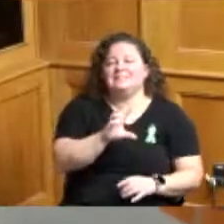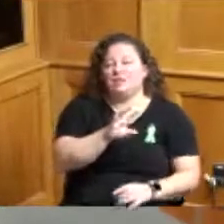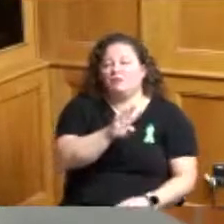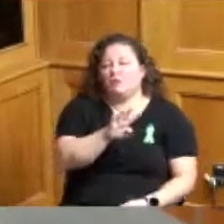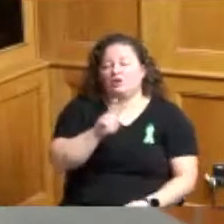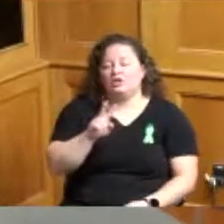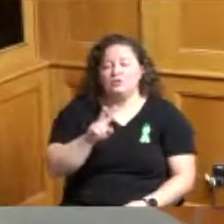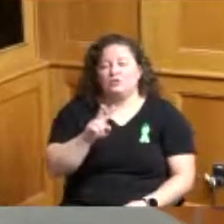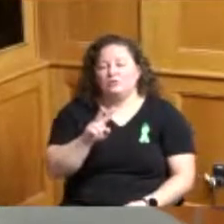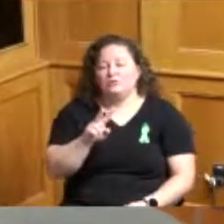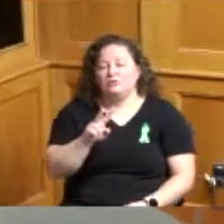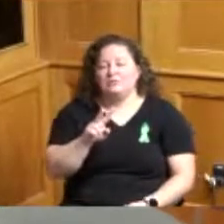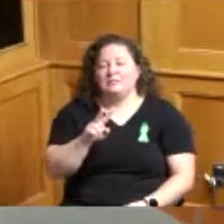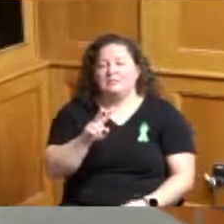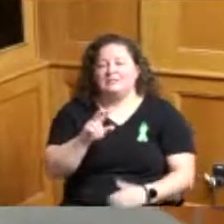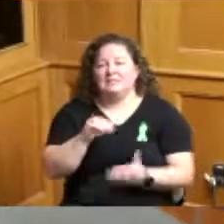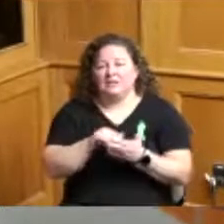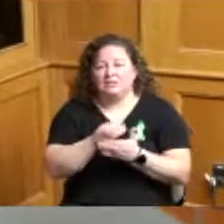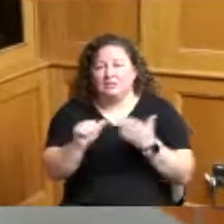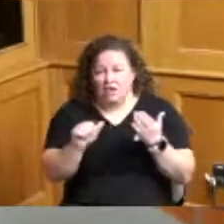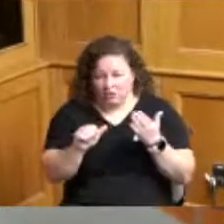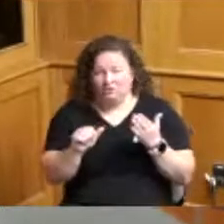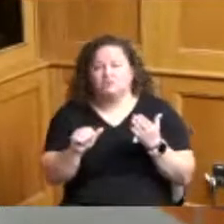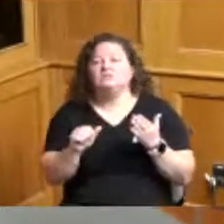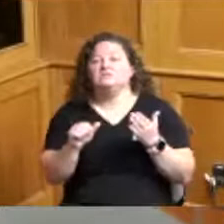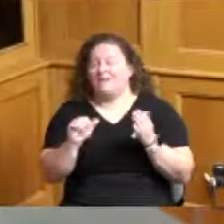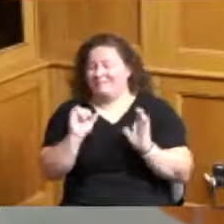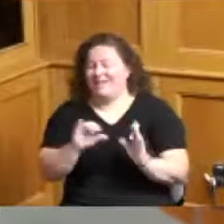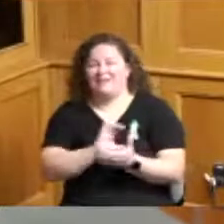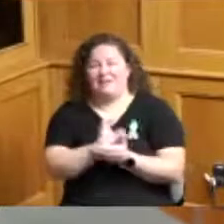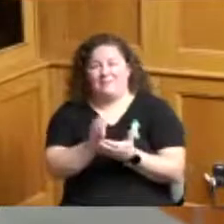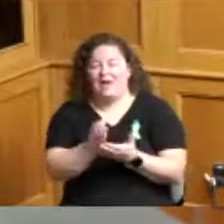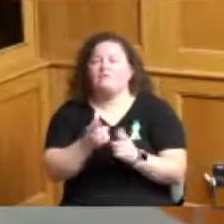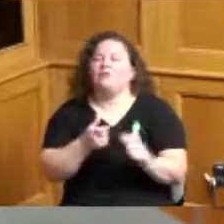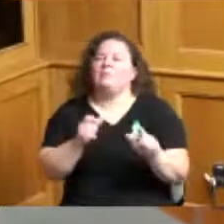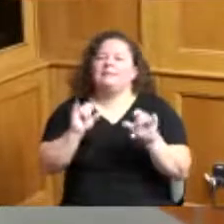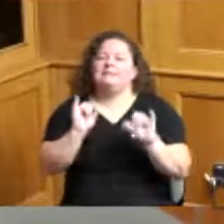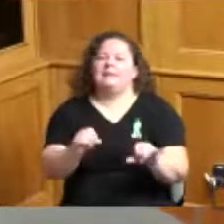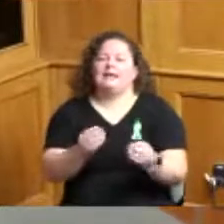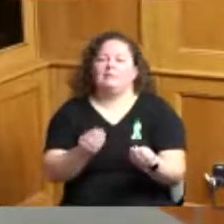excuse me 27 cents in delinquent charges from the same property on November 18